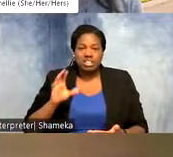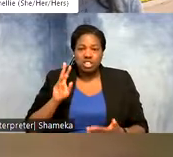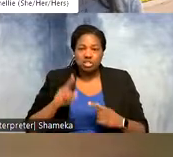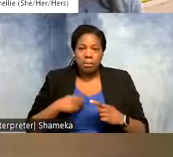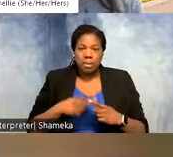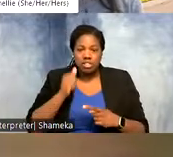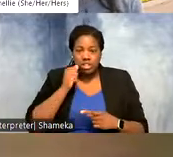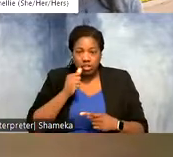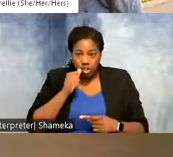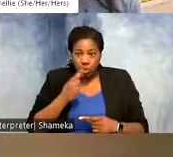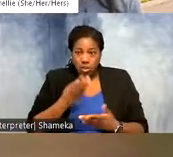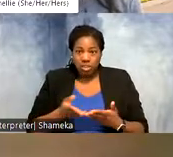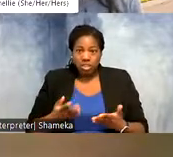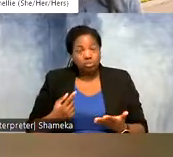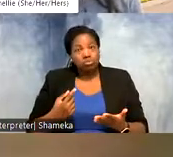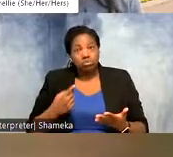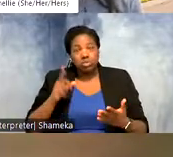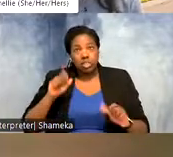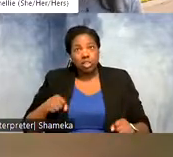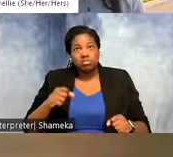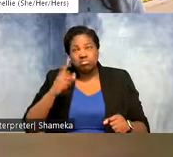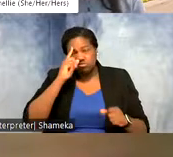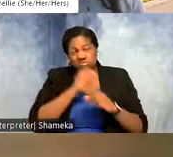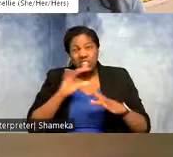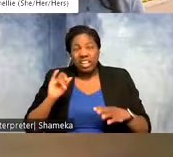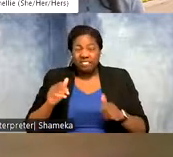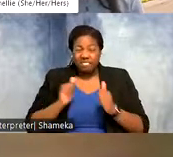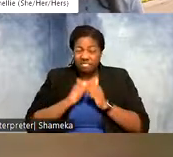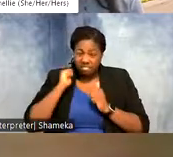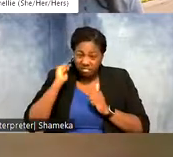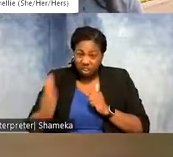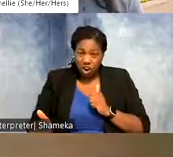So one thing we can say is, okay well if it went that far, and that was about the rate